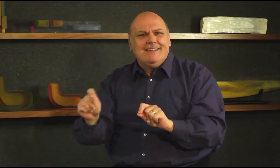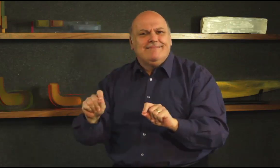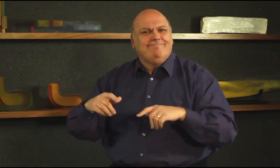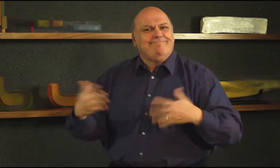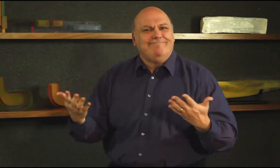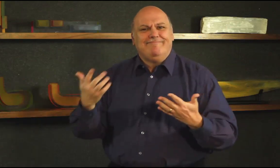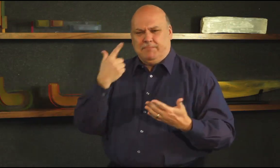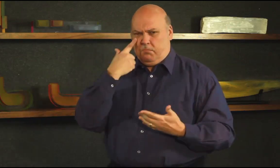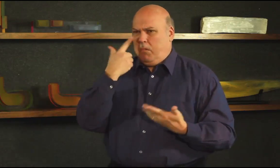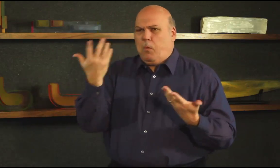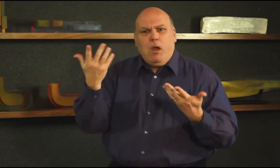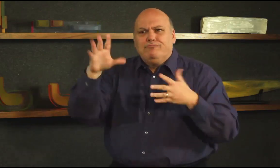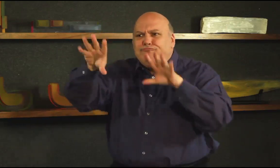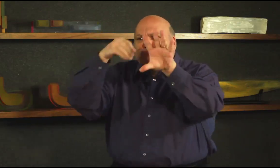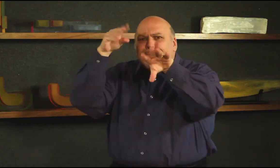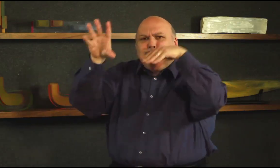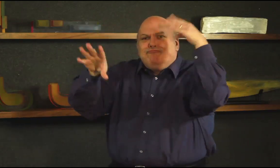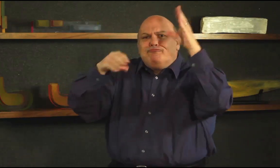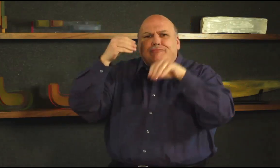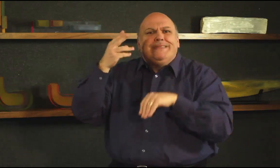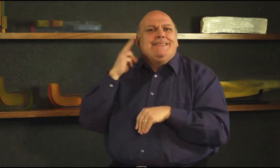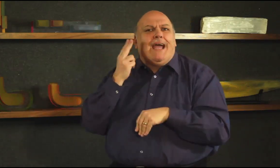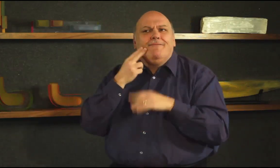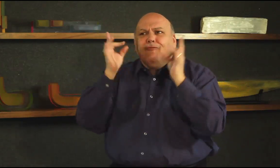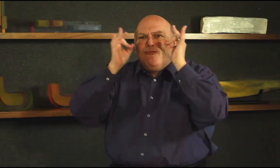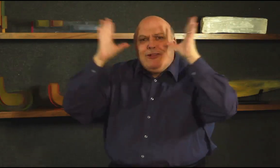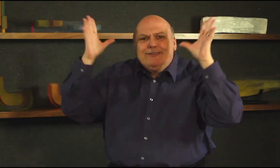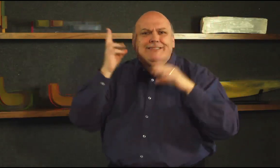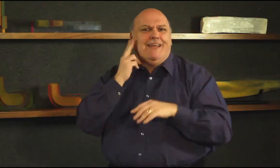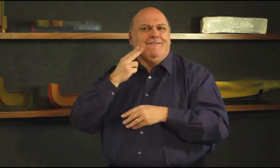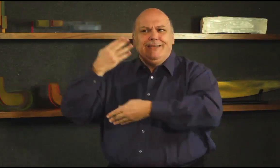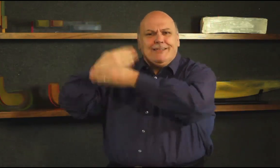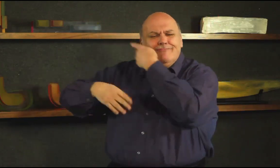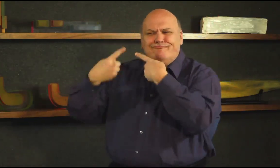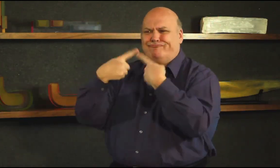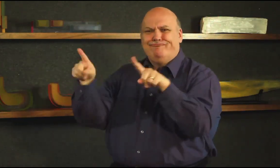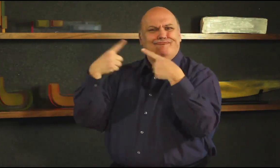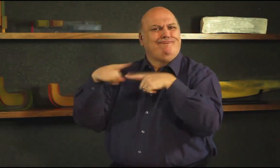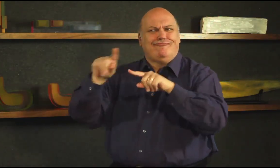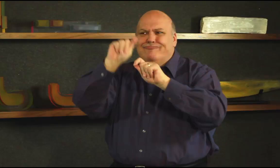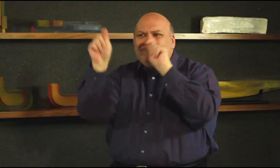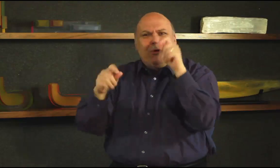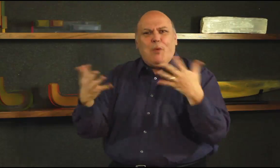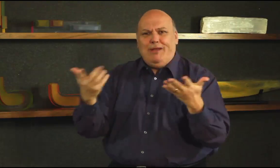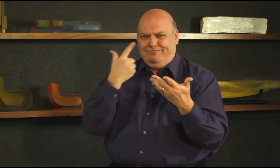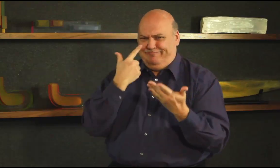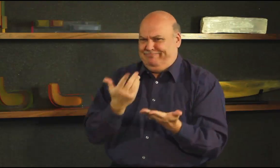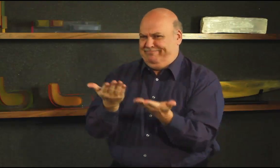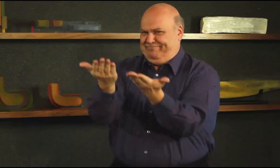Deaf history… but wait do you…? Let’s watch Deaf Trivia!